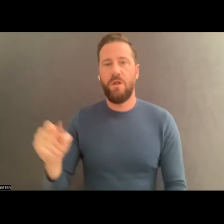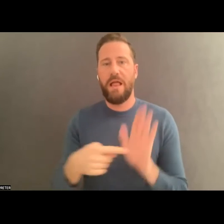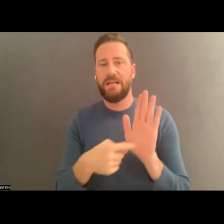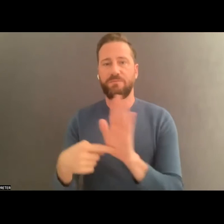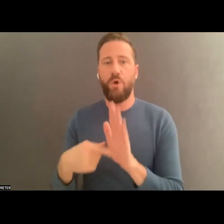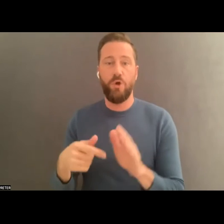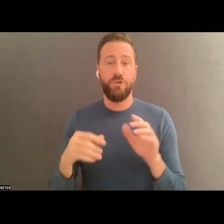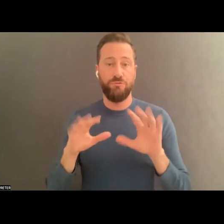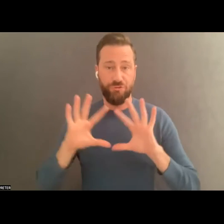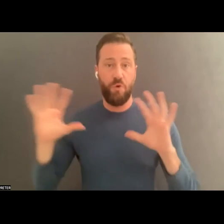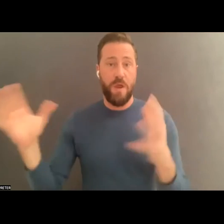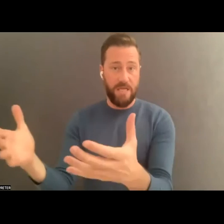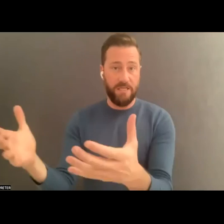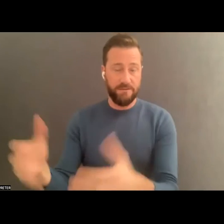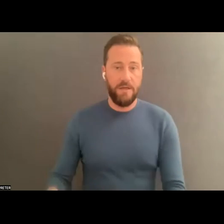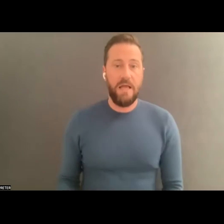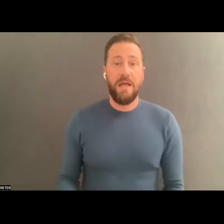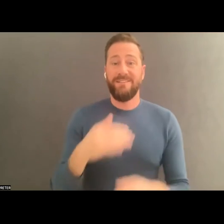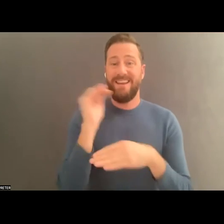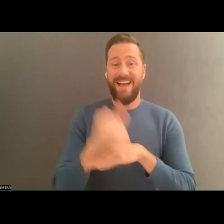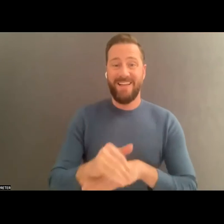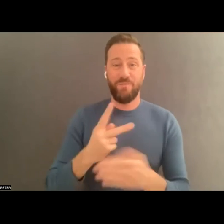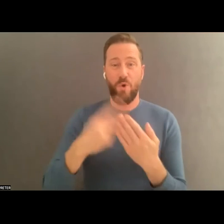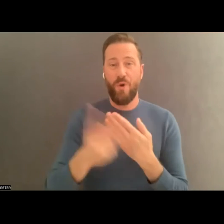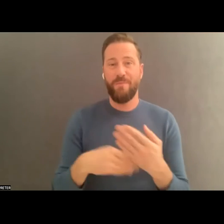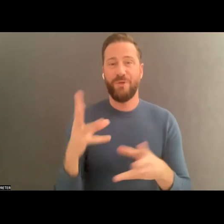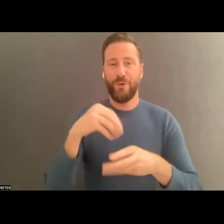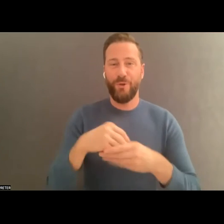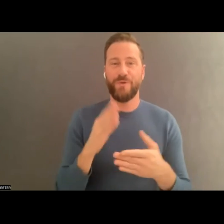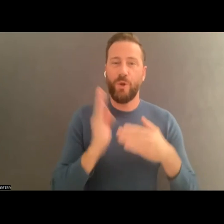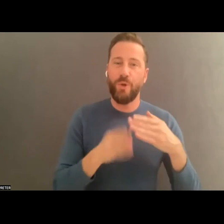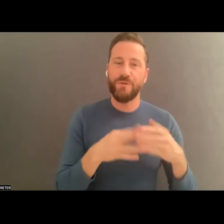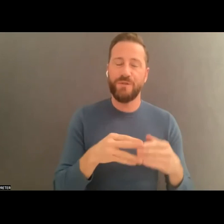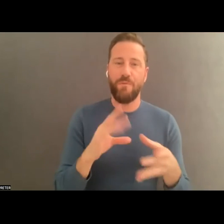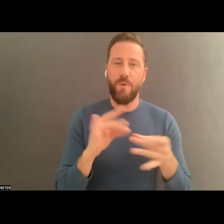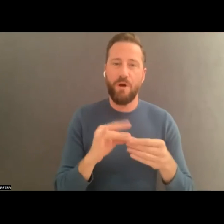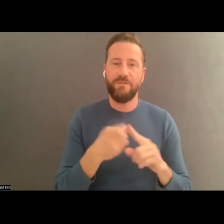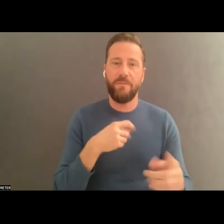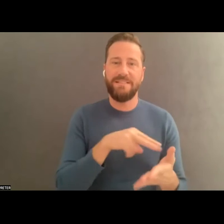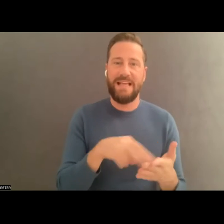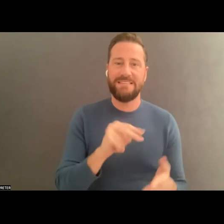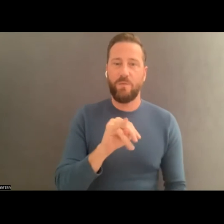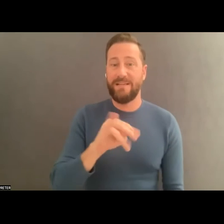s closing remarks from Dance/NYC, artistic offerings by the Clark Center